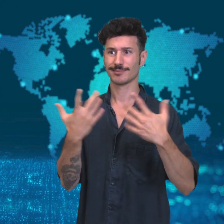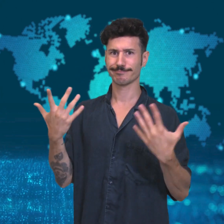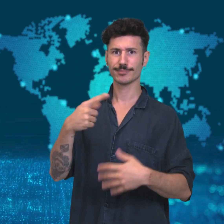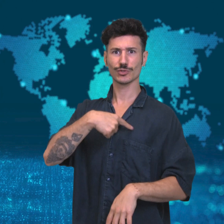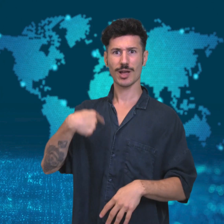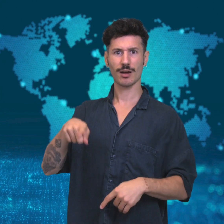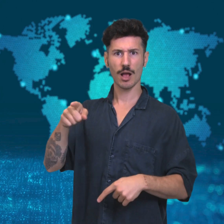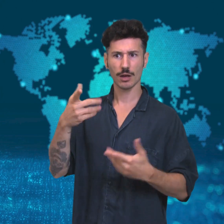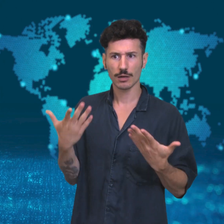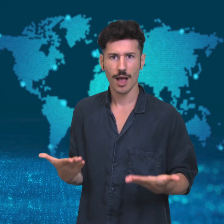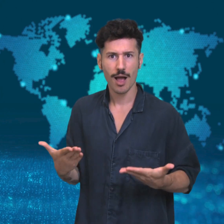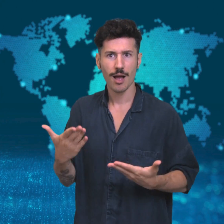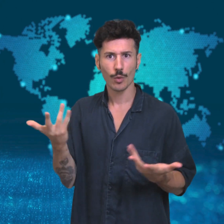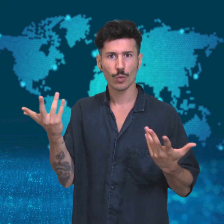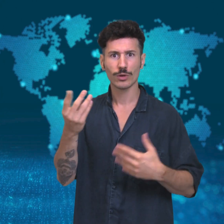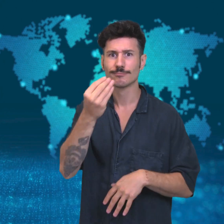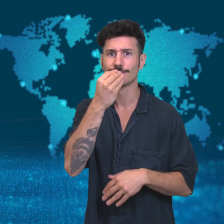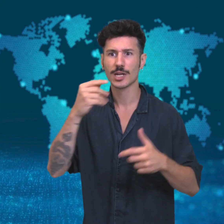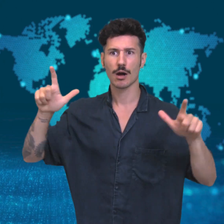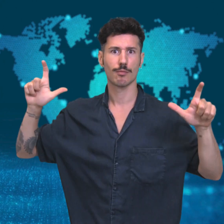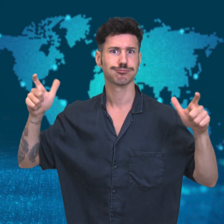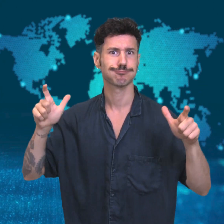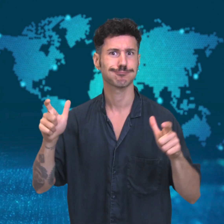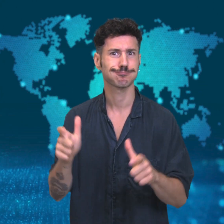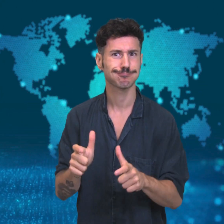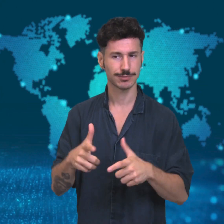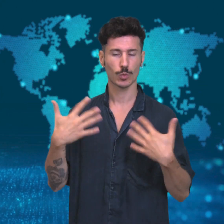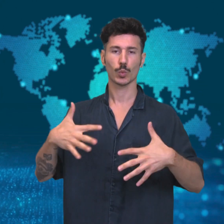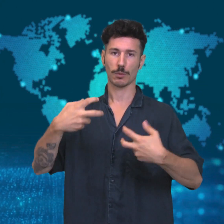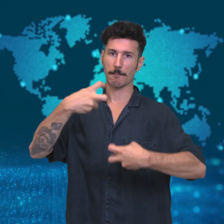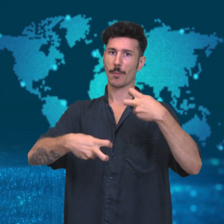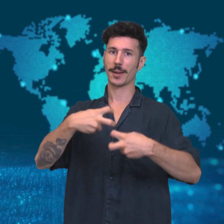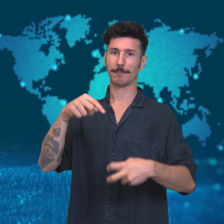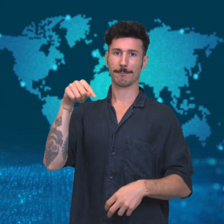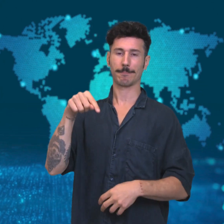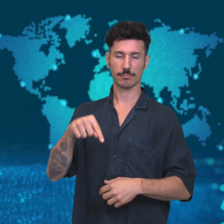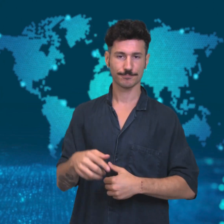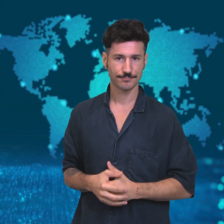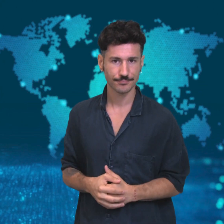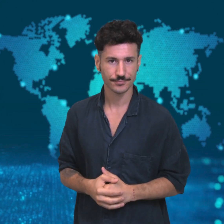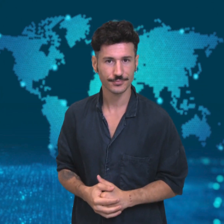of food waste as China experiences a food shortage.